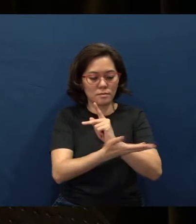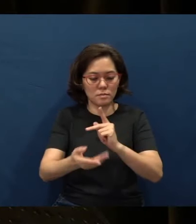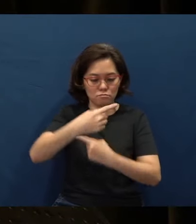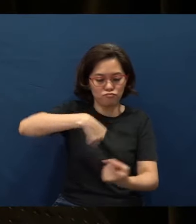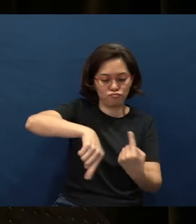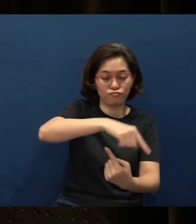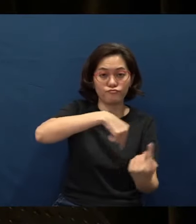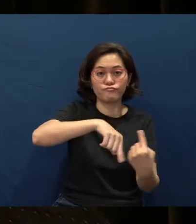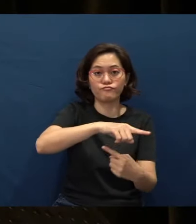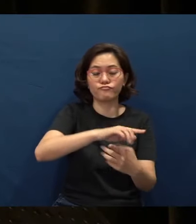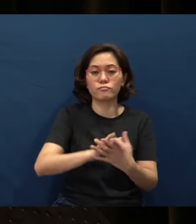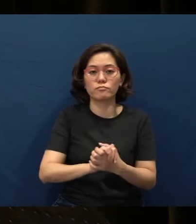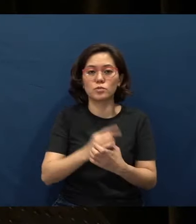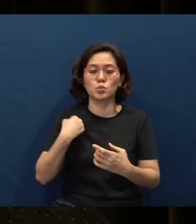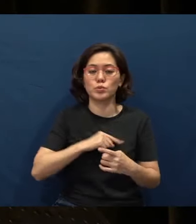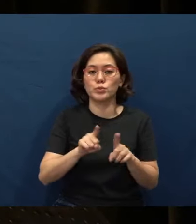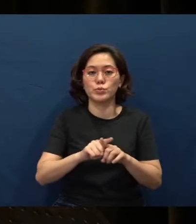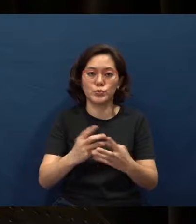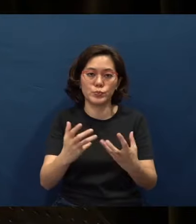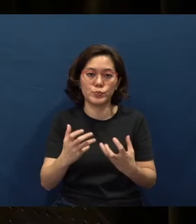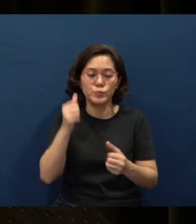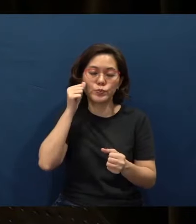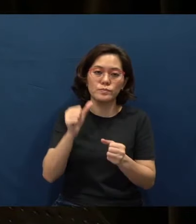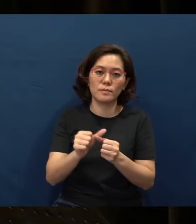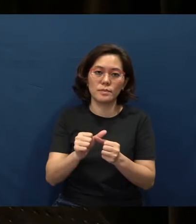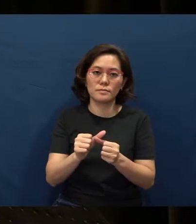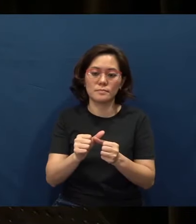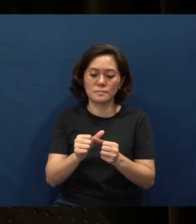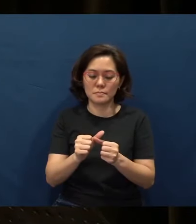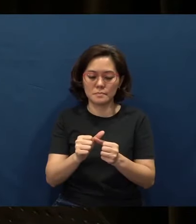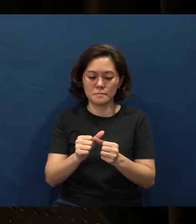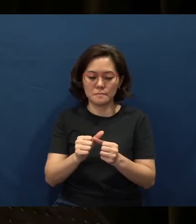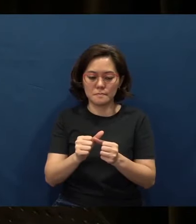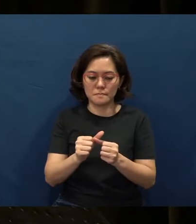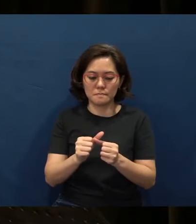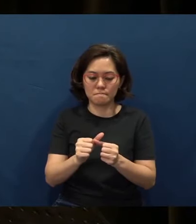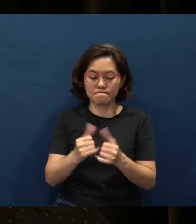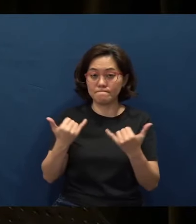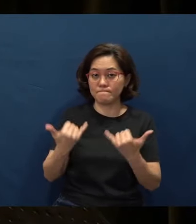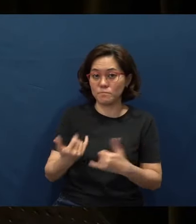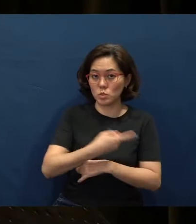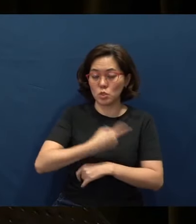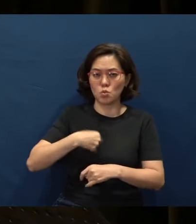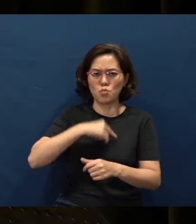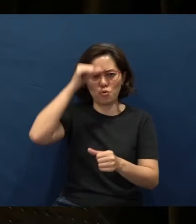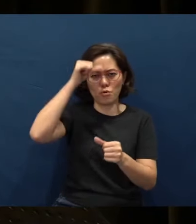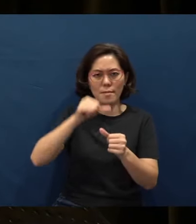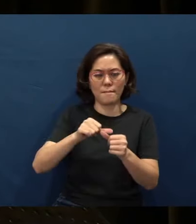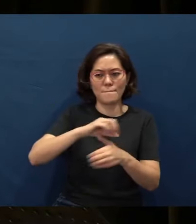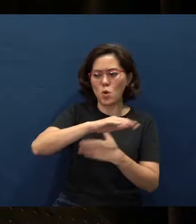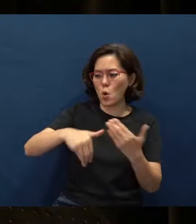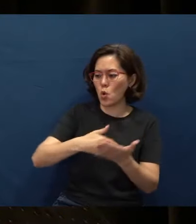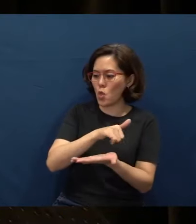Lord, we want to also remember that today, we remember all of those who have worked.